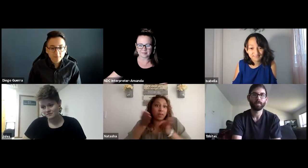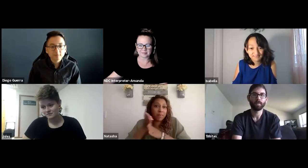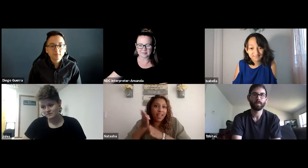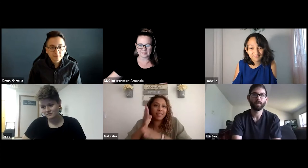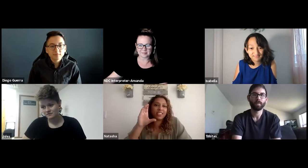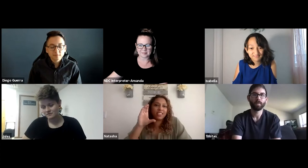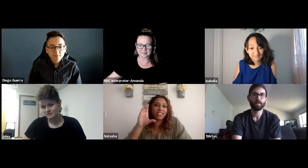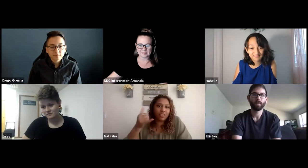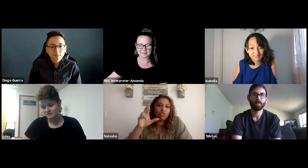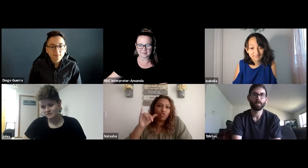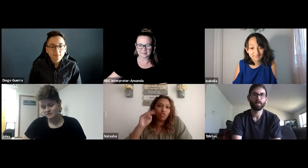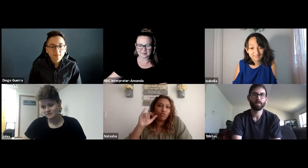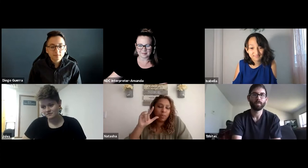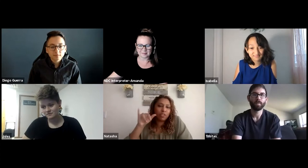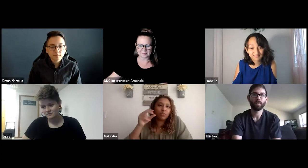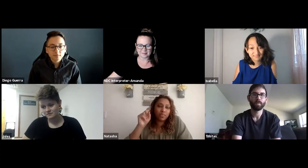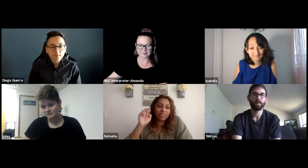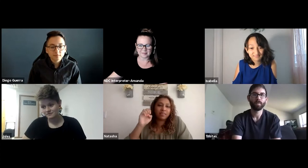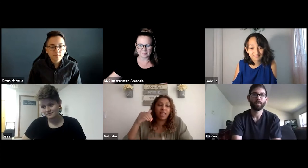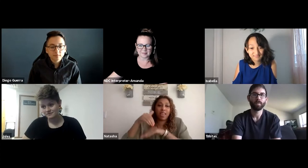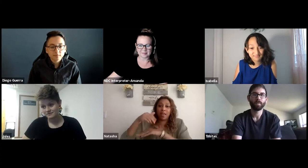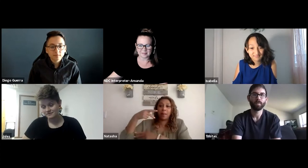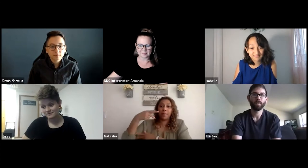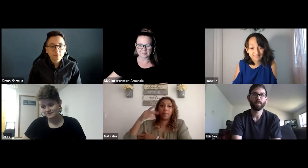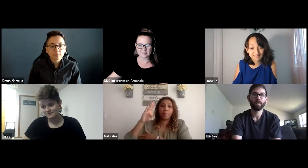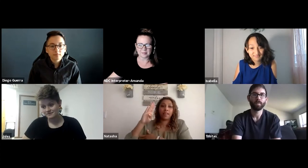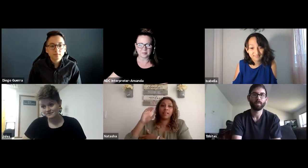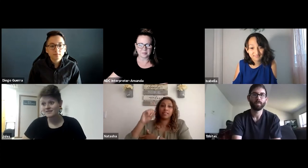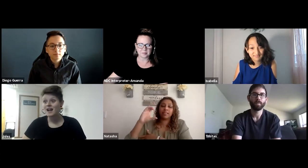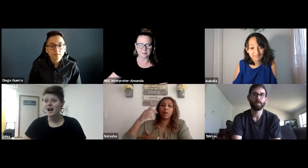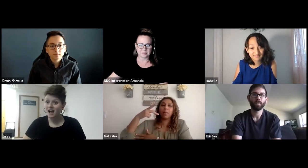I just went back for my second degree in criminal justice.